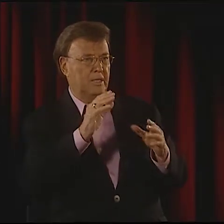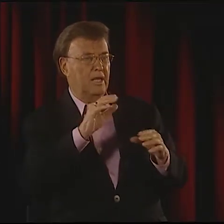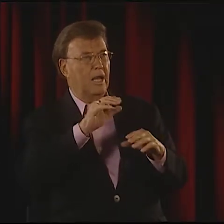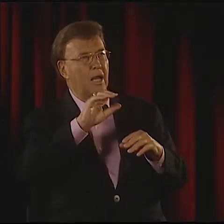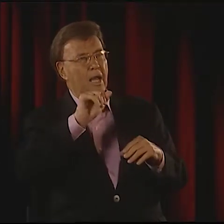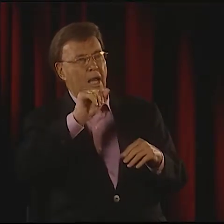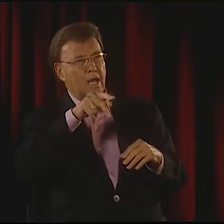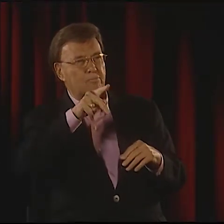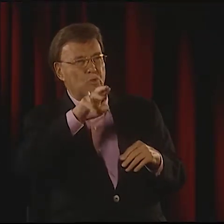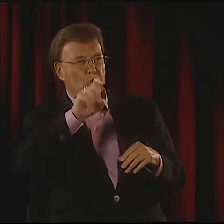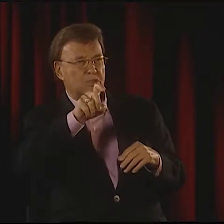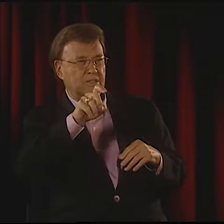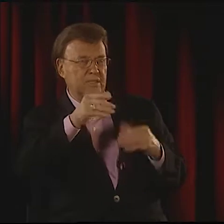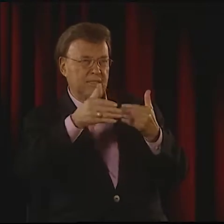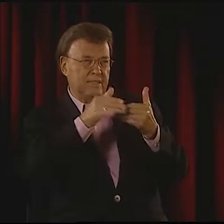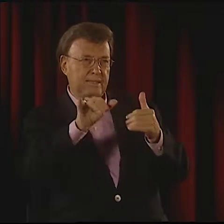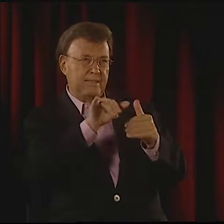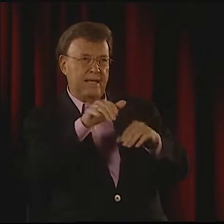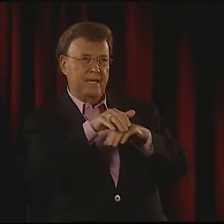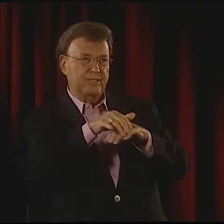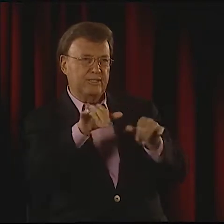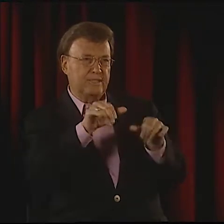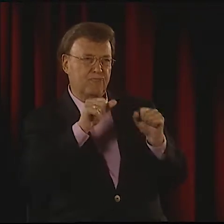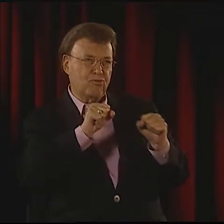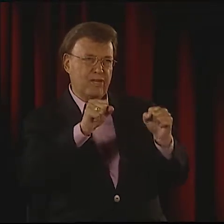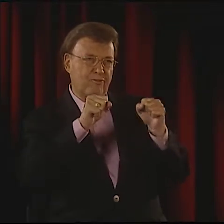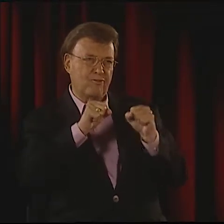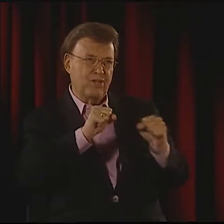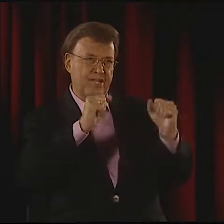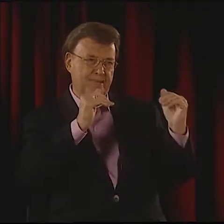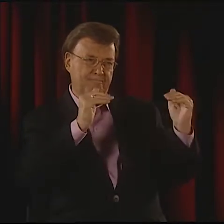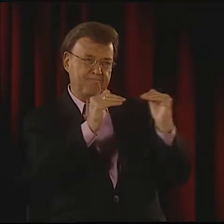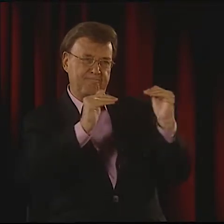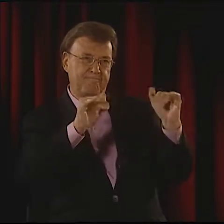THERE WERE NO PRECURSORS FOR THIS SORT OF WORK THAT I WAS DOING.